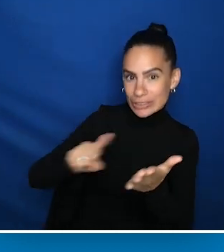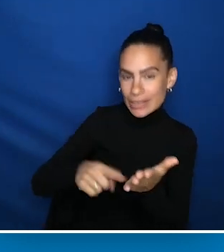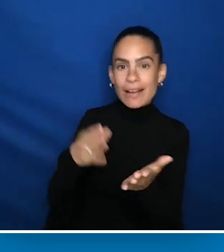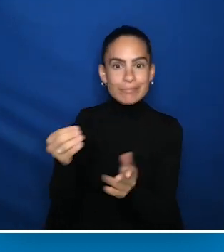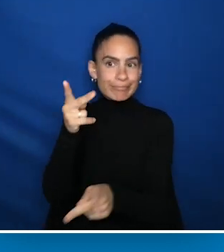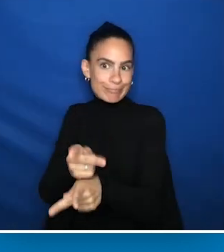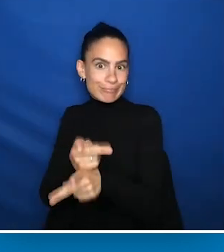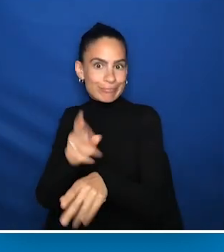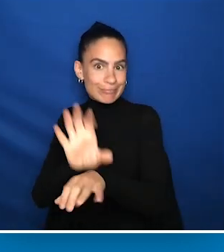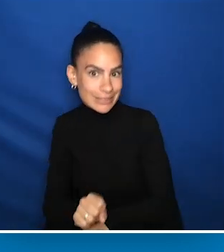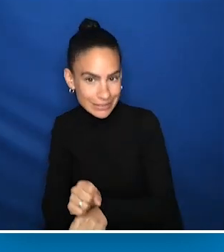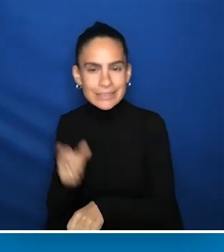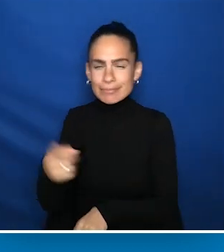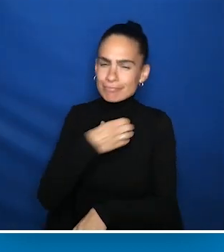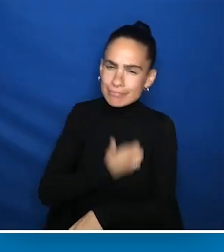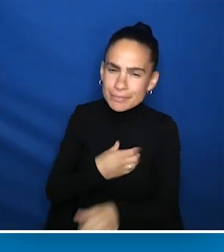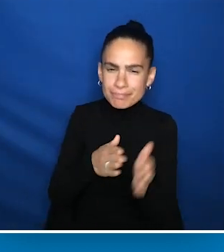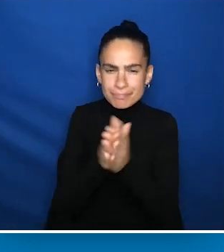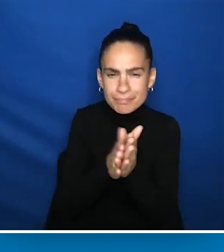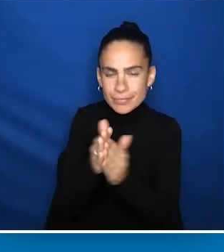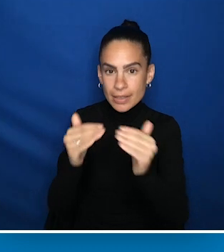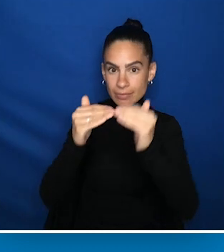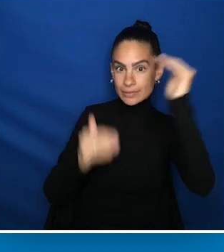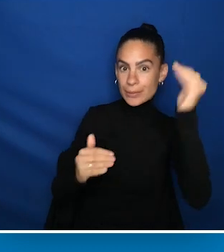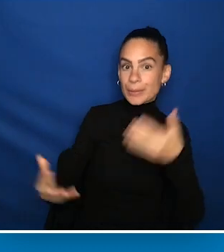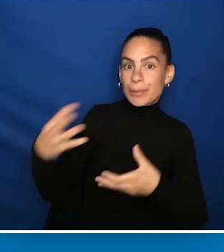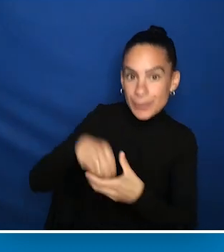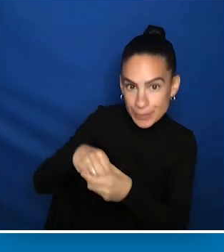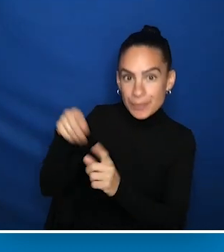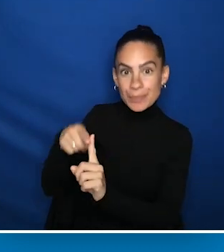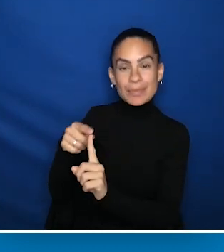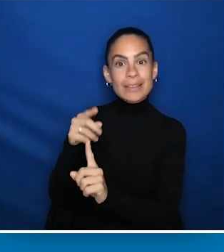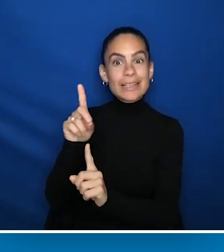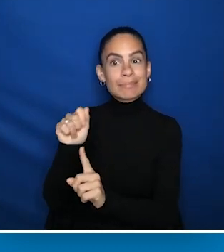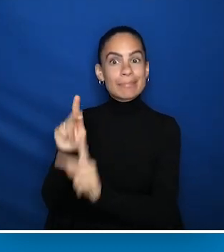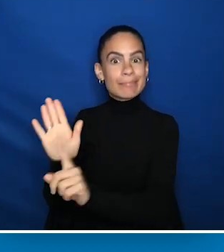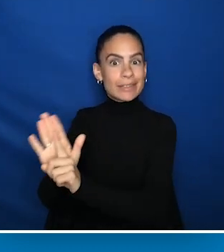She's passionate about issues of health disparities, including those experienced by people with disabilities,